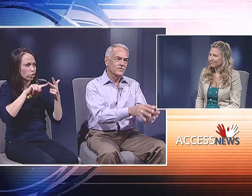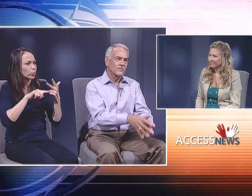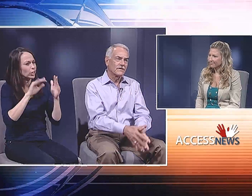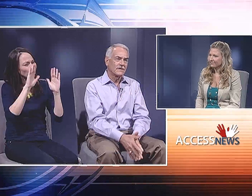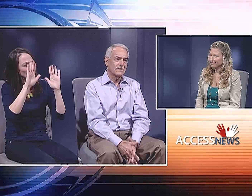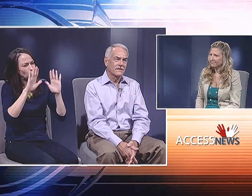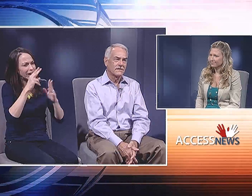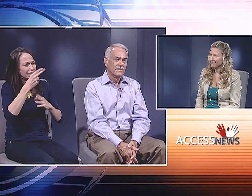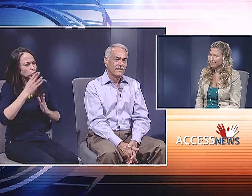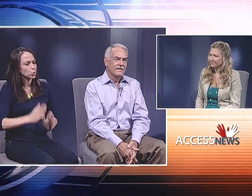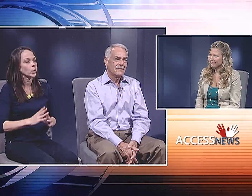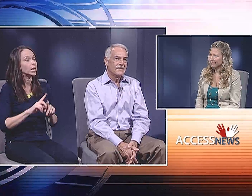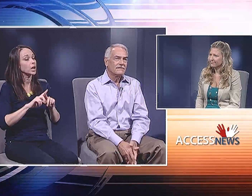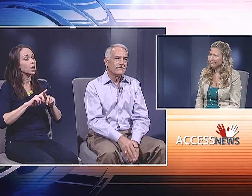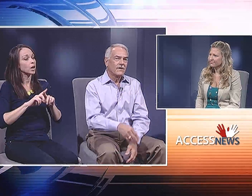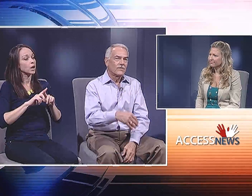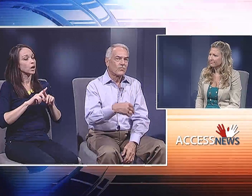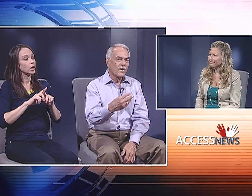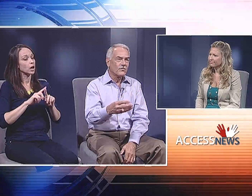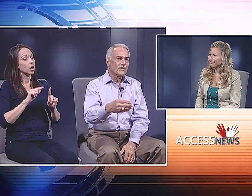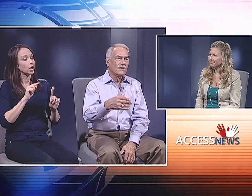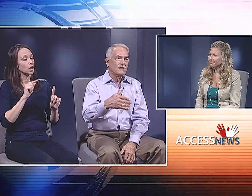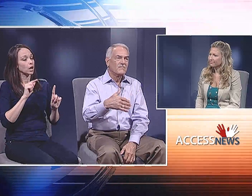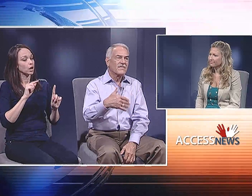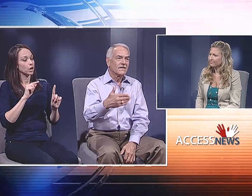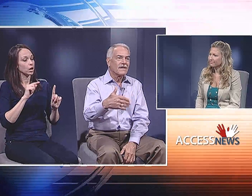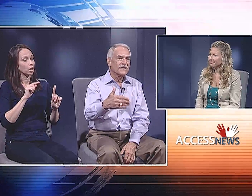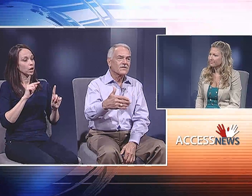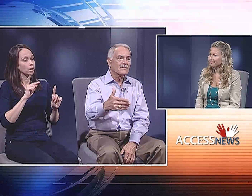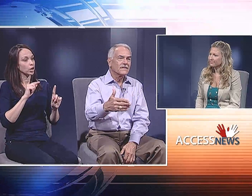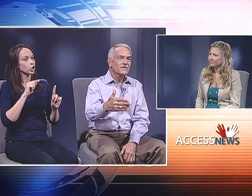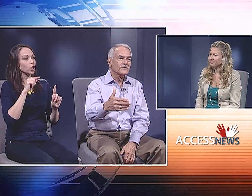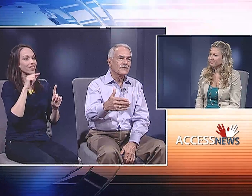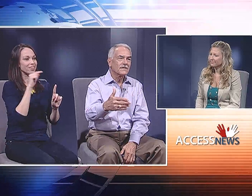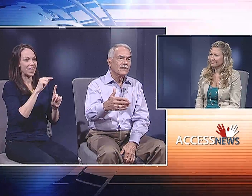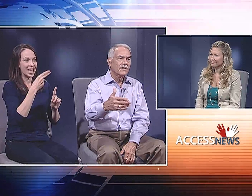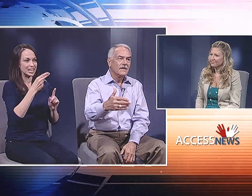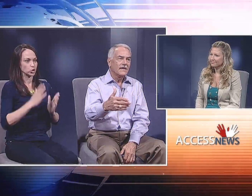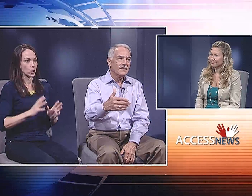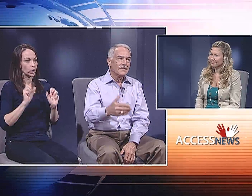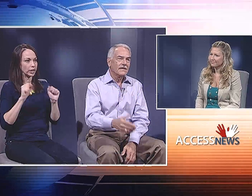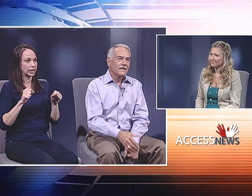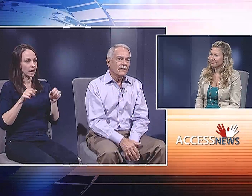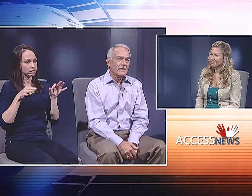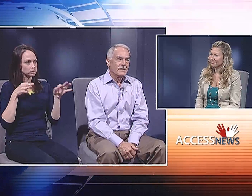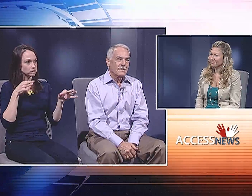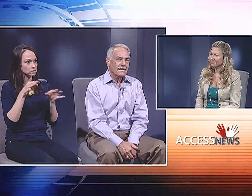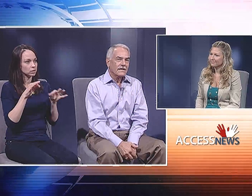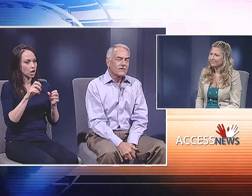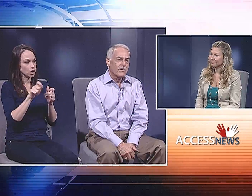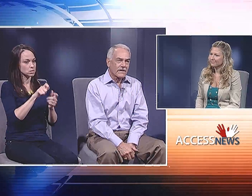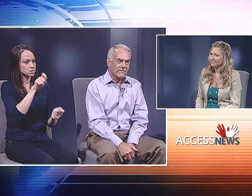But I also saw the kind of historian that can give a rote, mythological history.